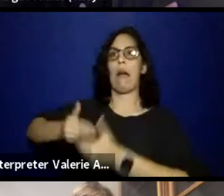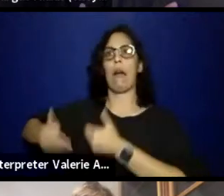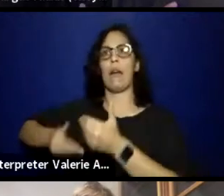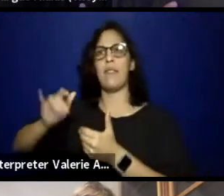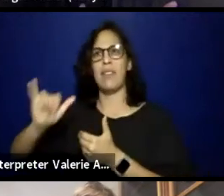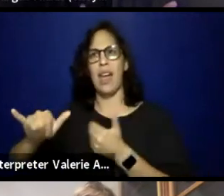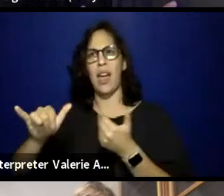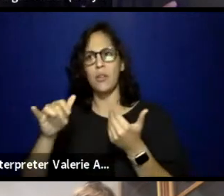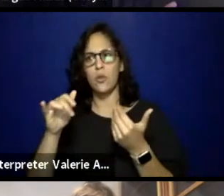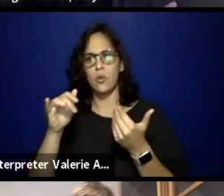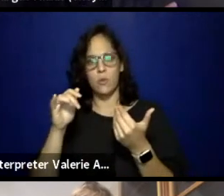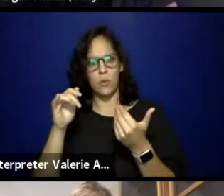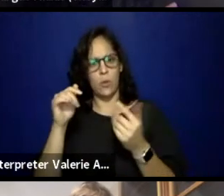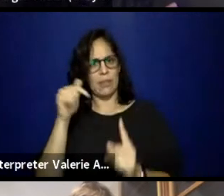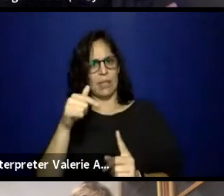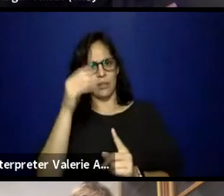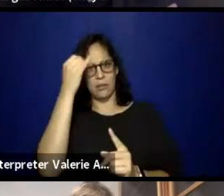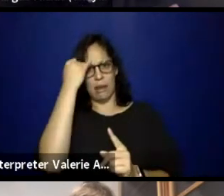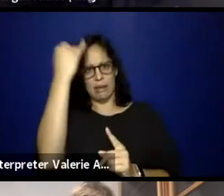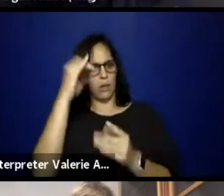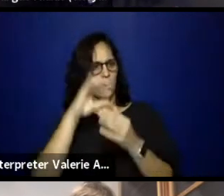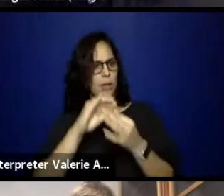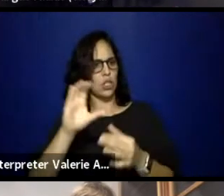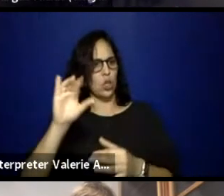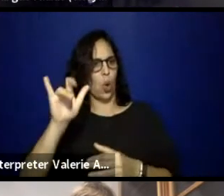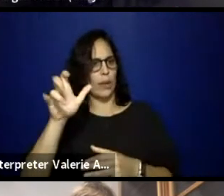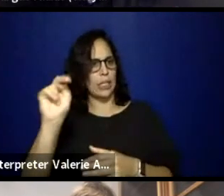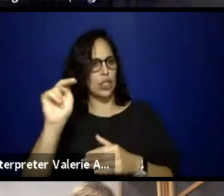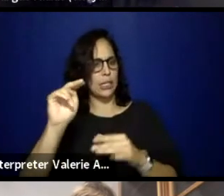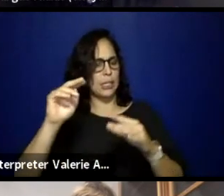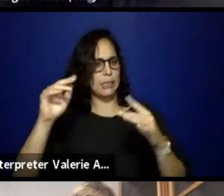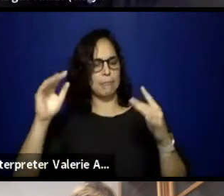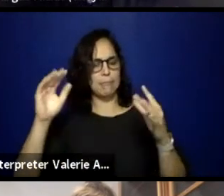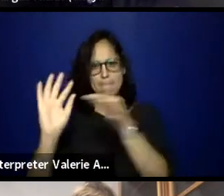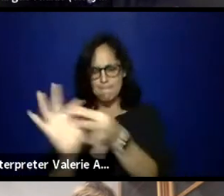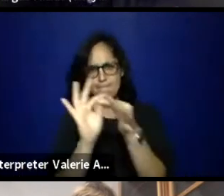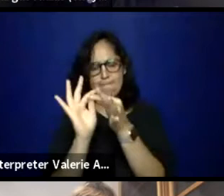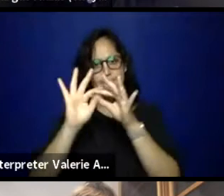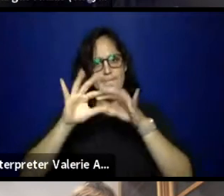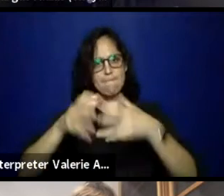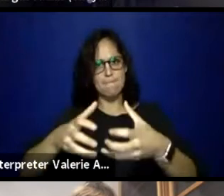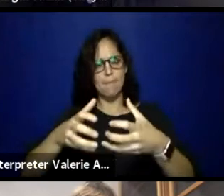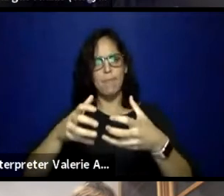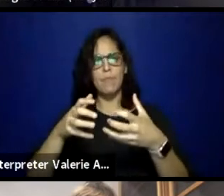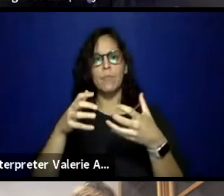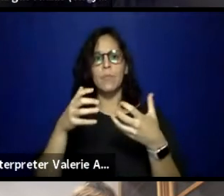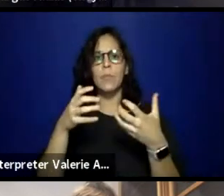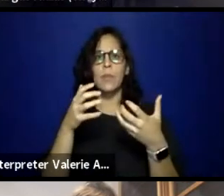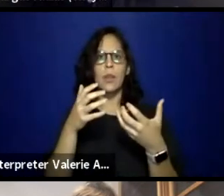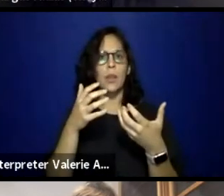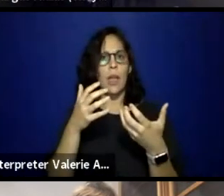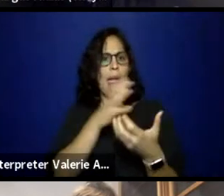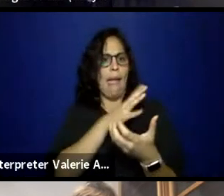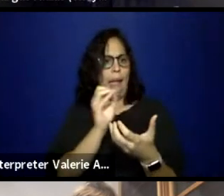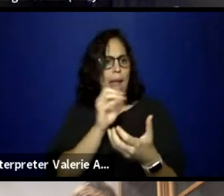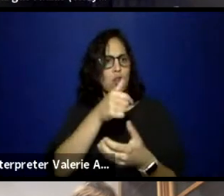growing our communities, especially, QT BIPOC folks, it's just a part of our different cultures.